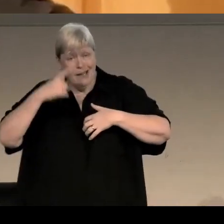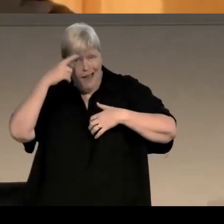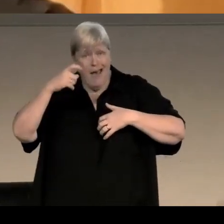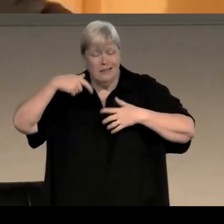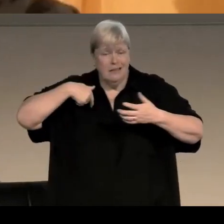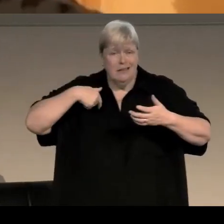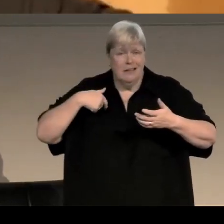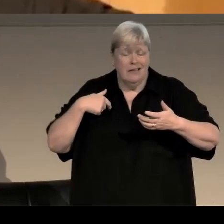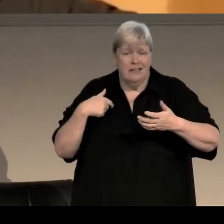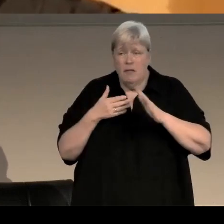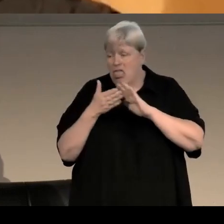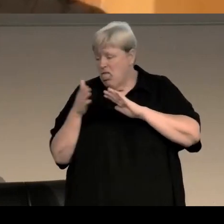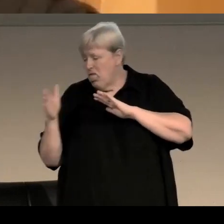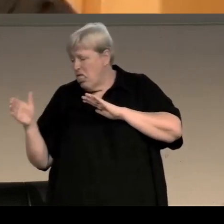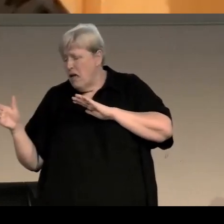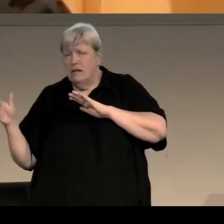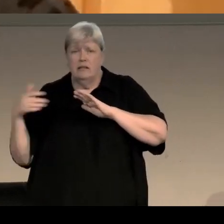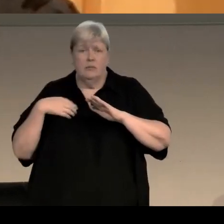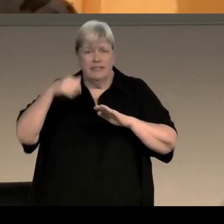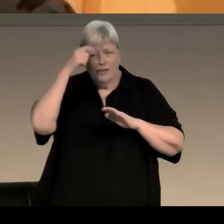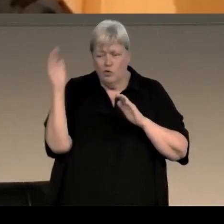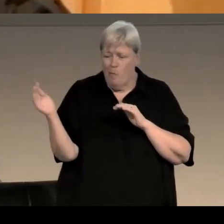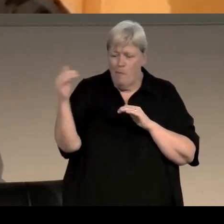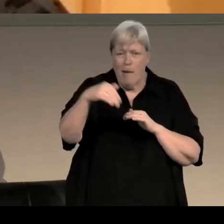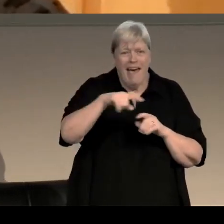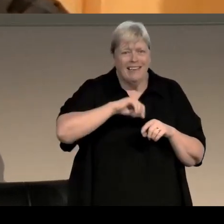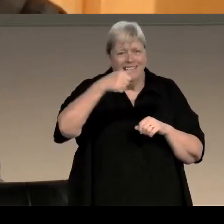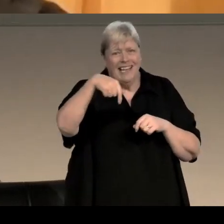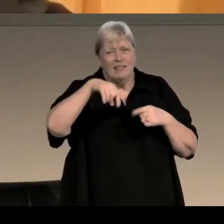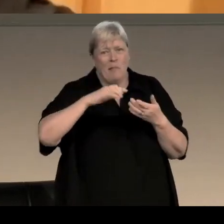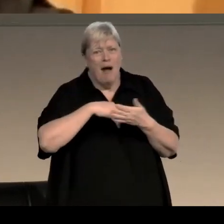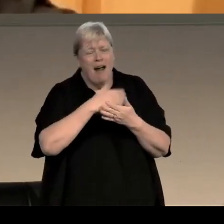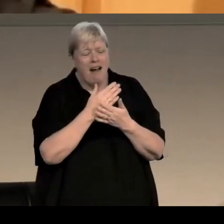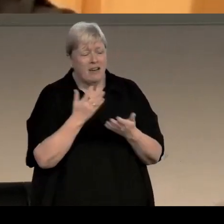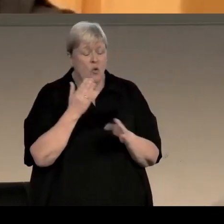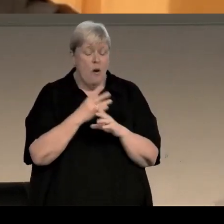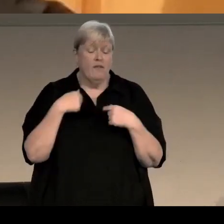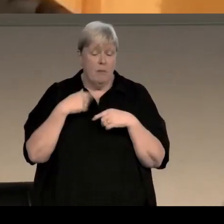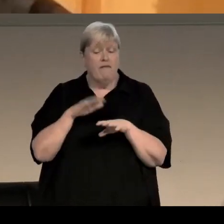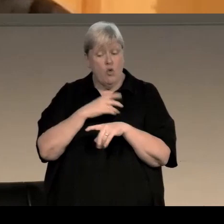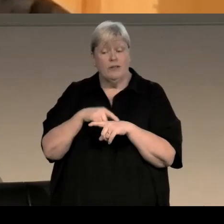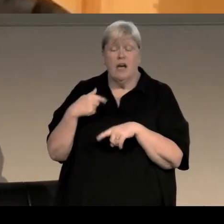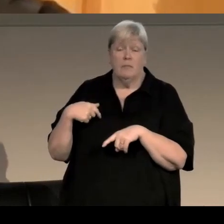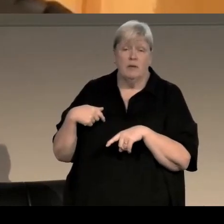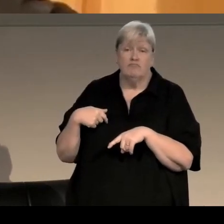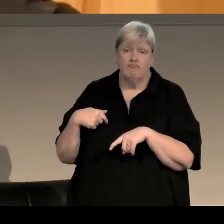it was like, I could go off on the detour, because I knew where I was coming back to on the story spine. So that worked for me for a long time,